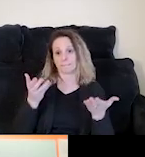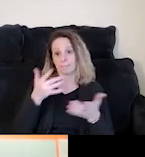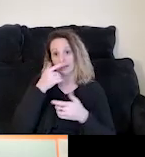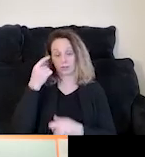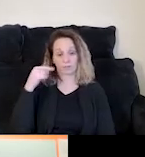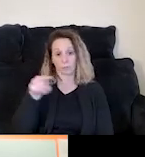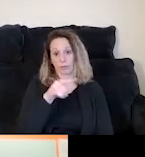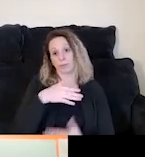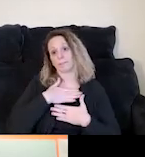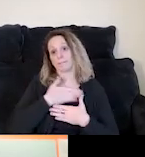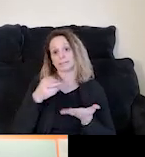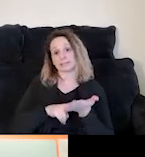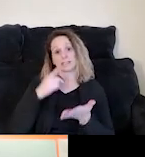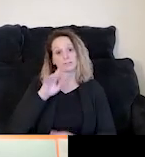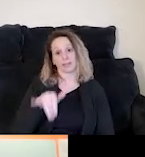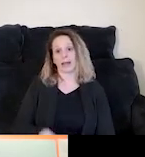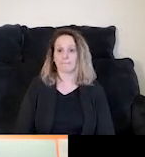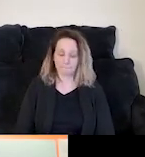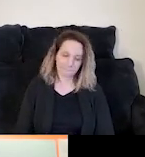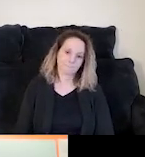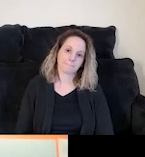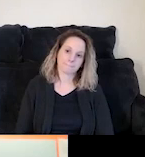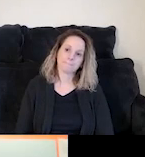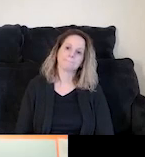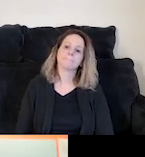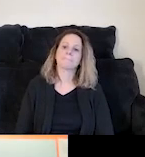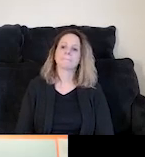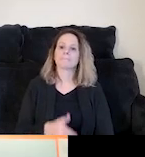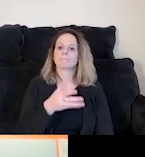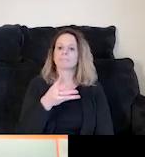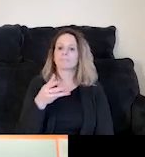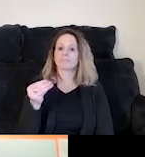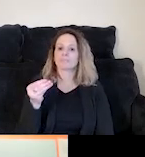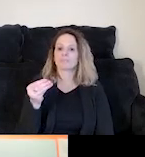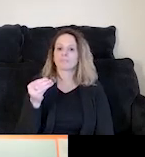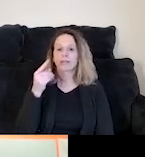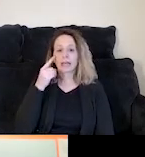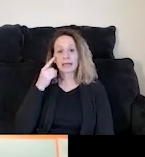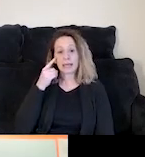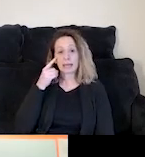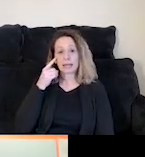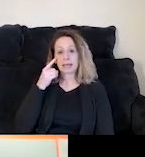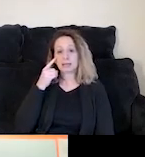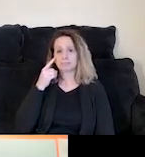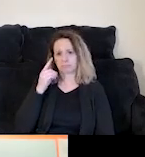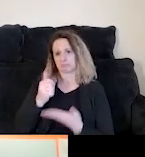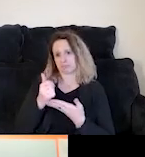So, please sign up for the Listserv and I think you'll find it very useful for you in your work.